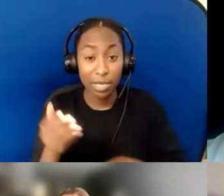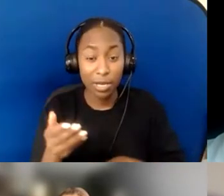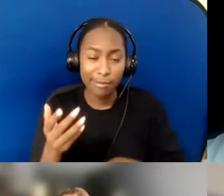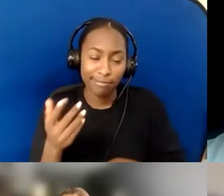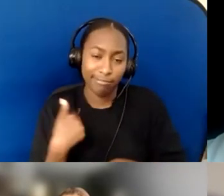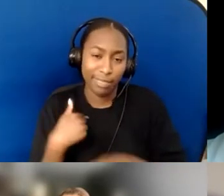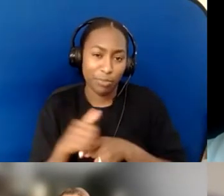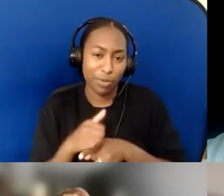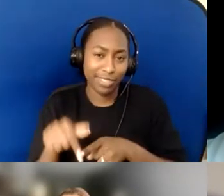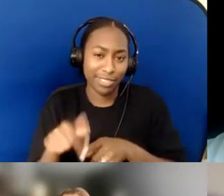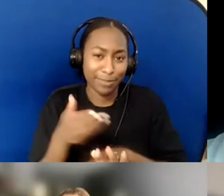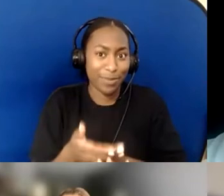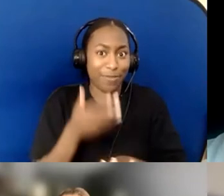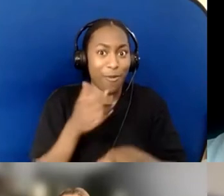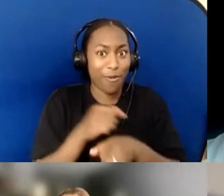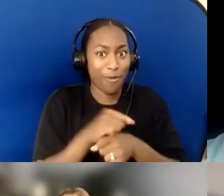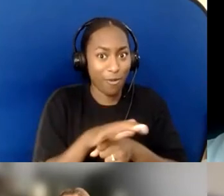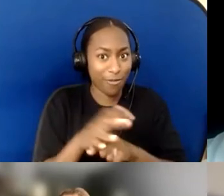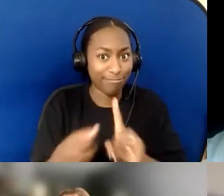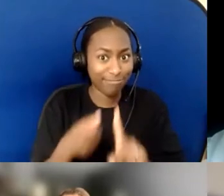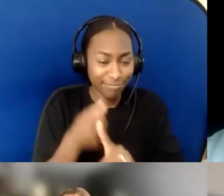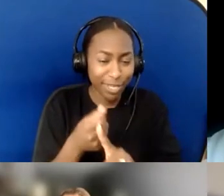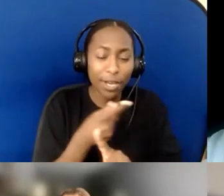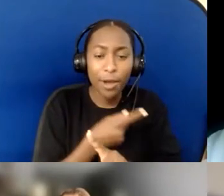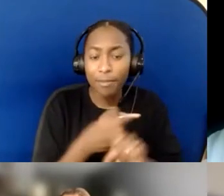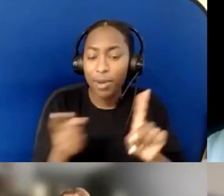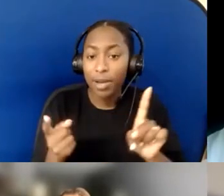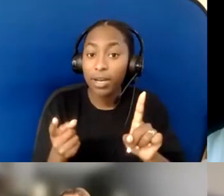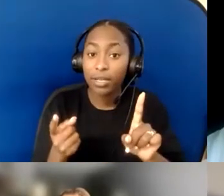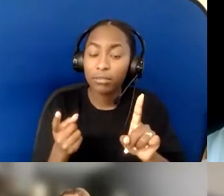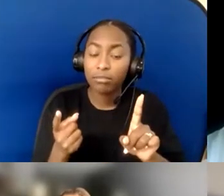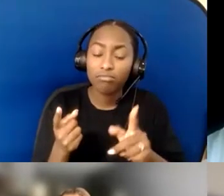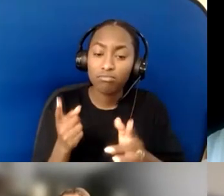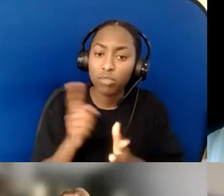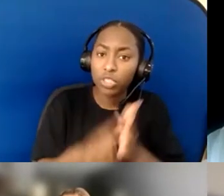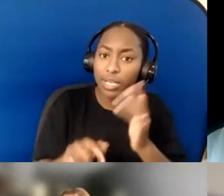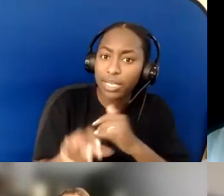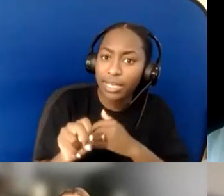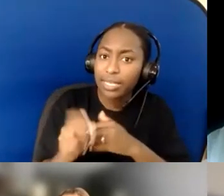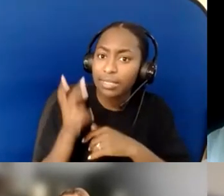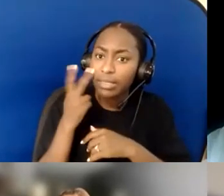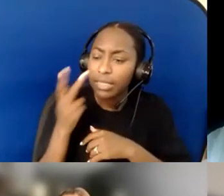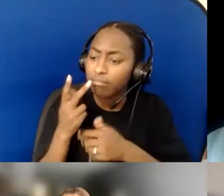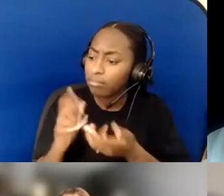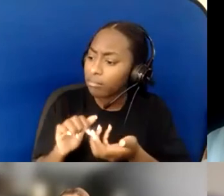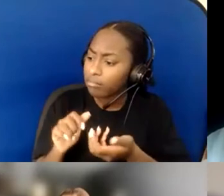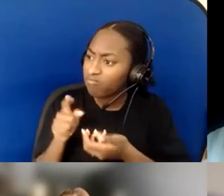Then towards the end, if it's appropriate, not if it's not appropriate: "How is this venue "working for you?" or...